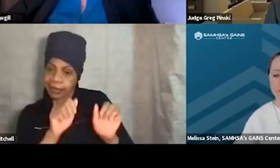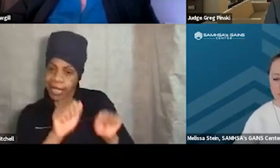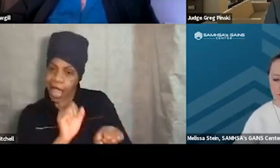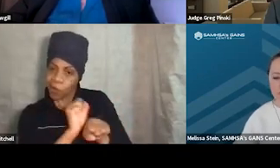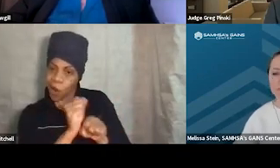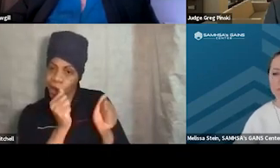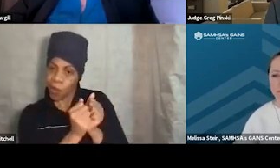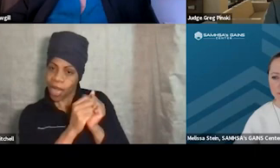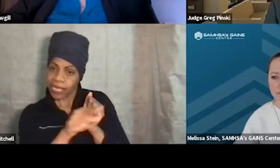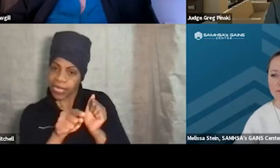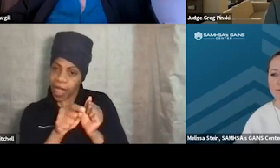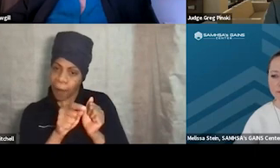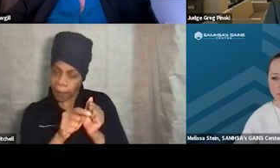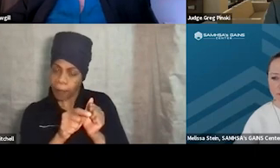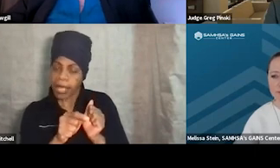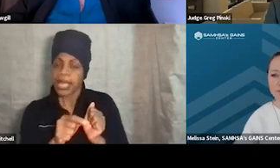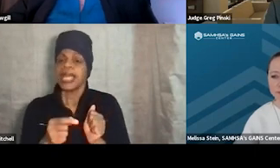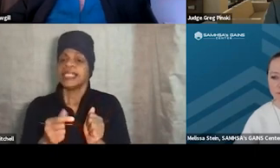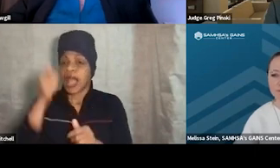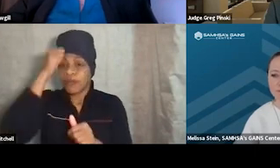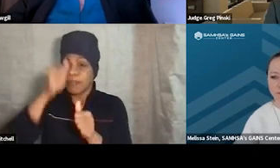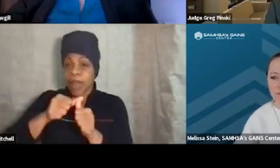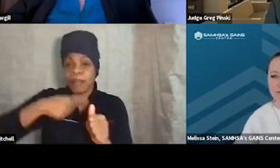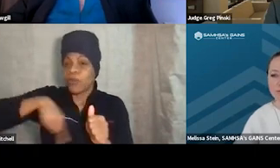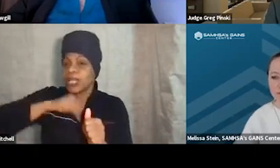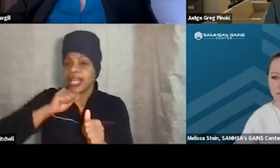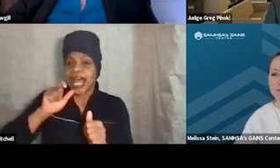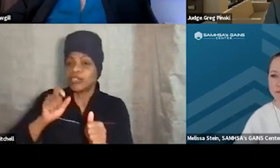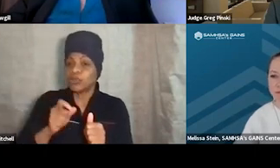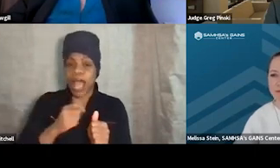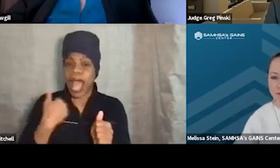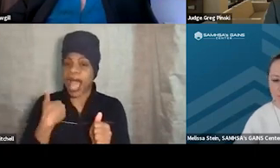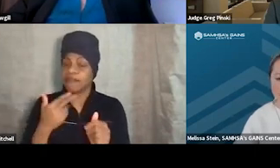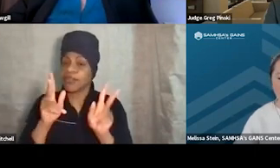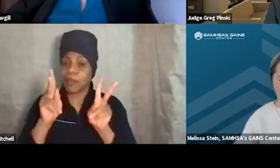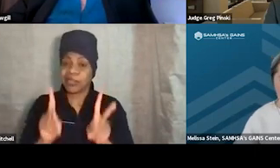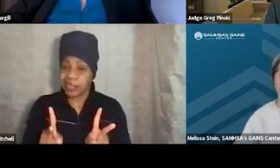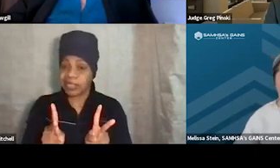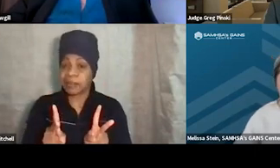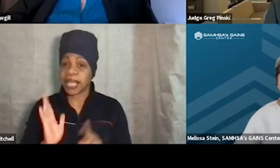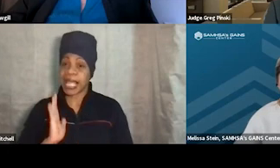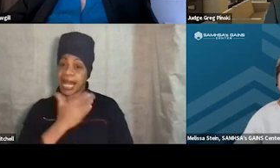And remembering that we don't have to put 'em on our timeframe. We wanna acknowledge their struggle